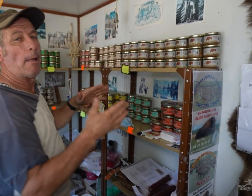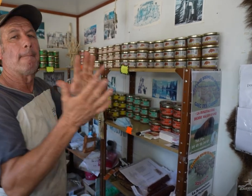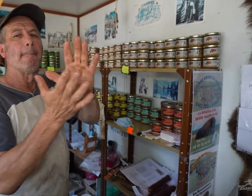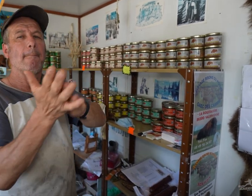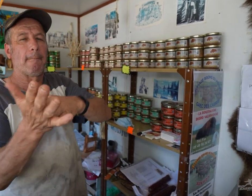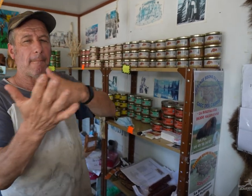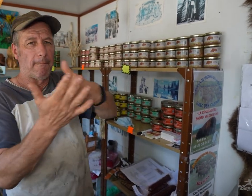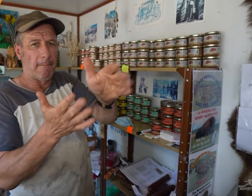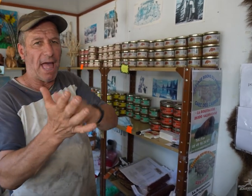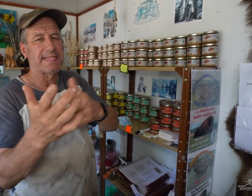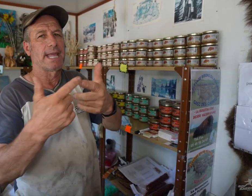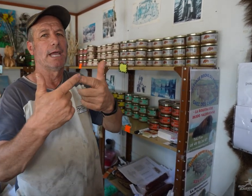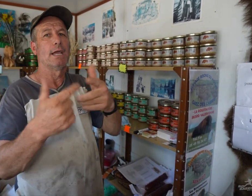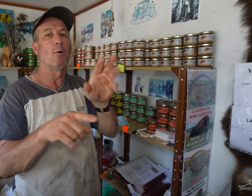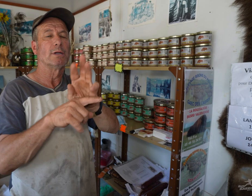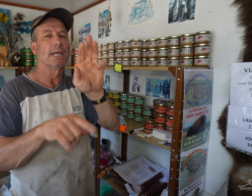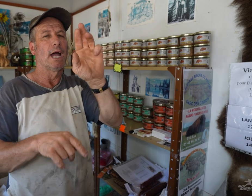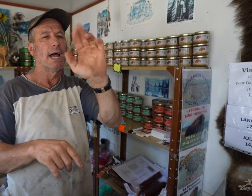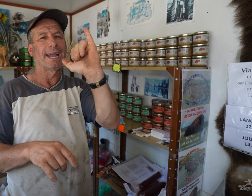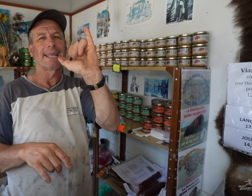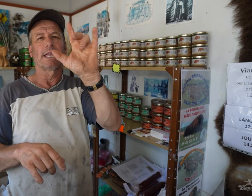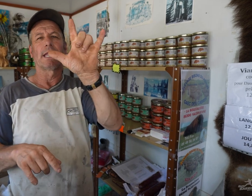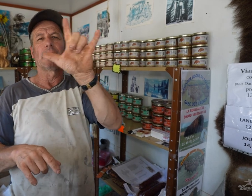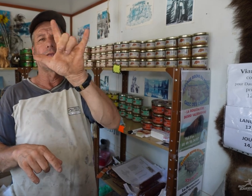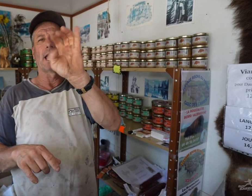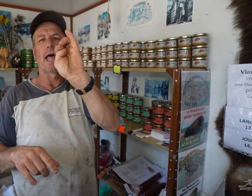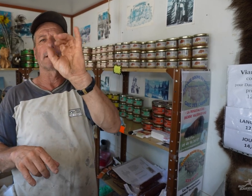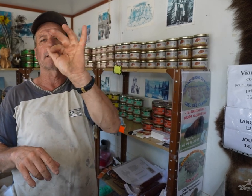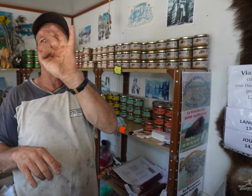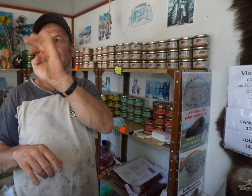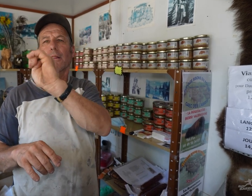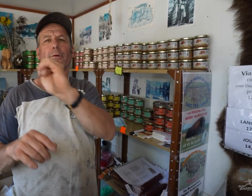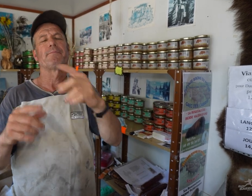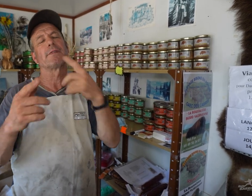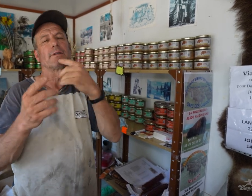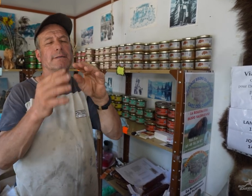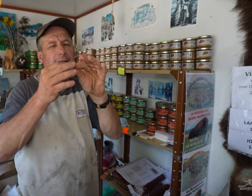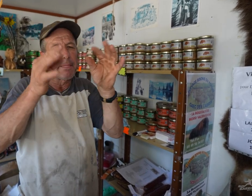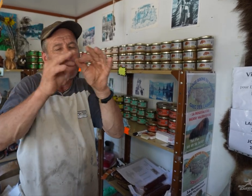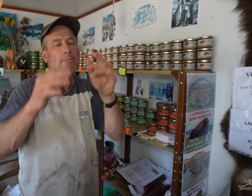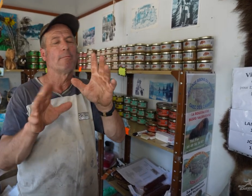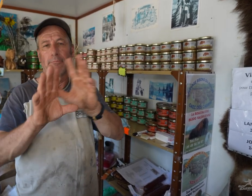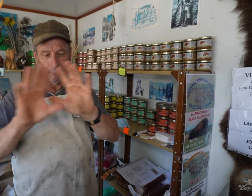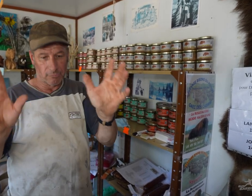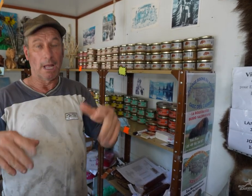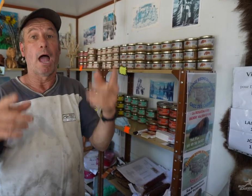I also have rillettes, which is a rich meat spread.